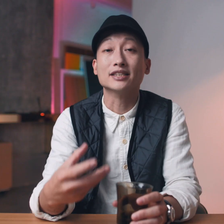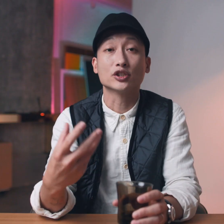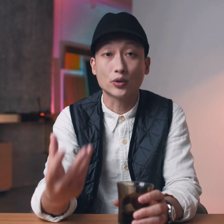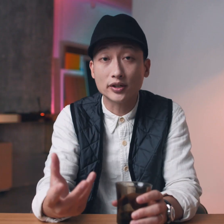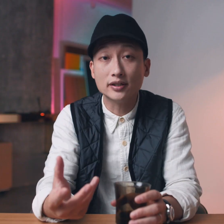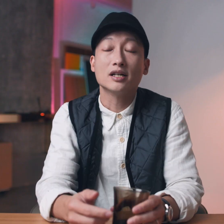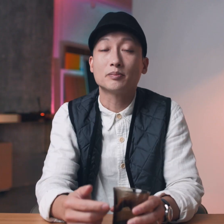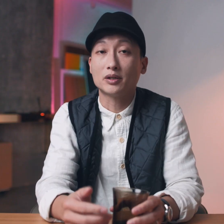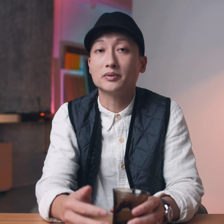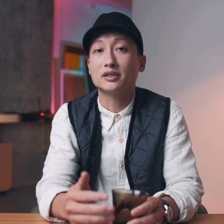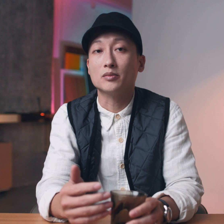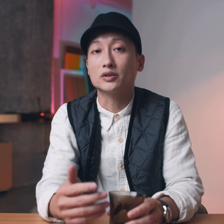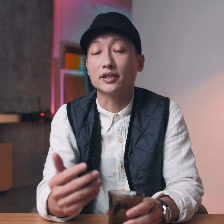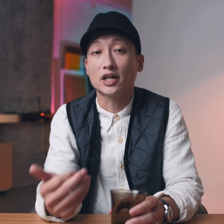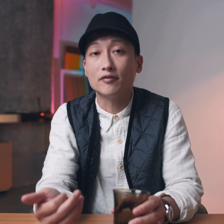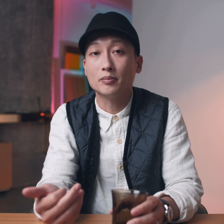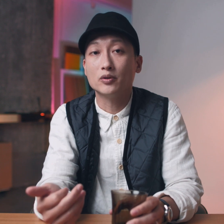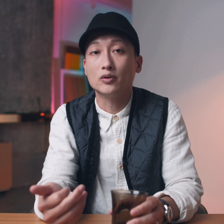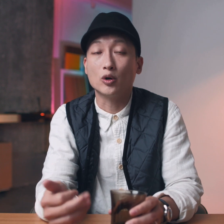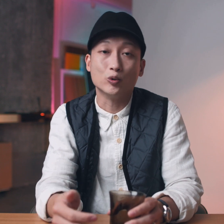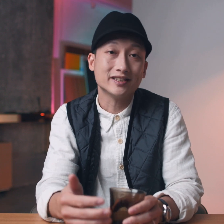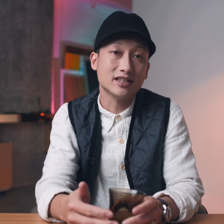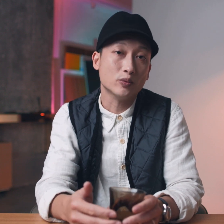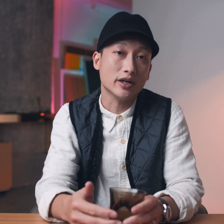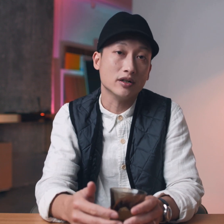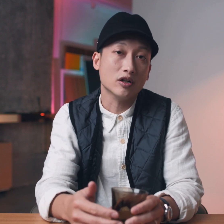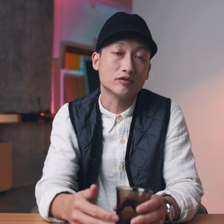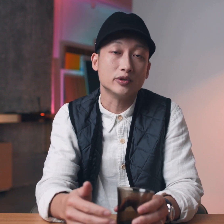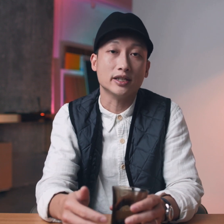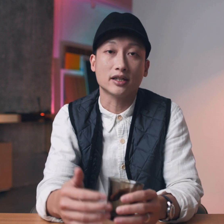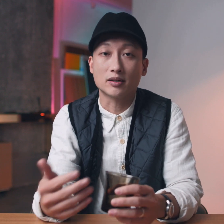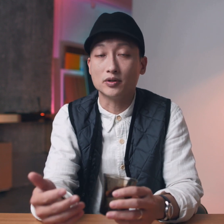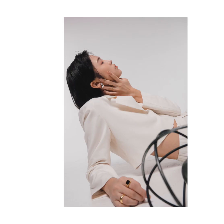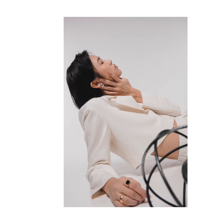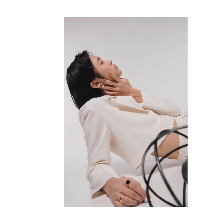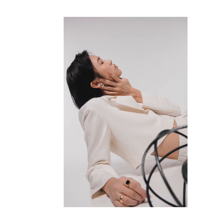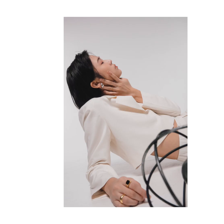most uncertain probably the most uncomfortable or risky way of treating and composing an image